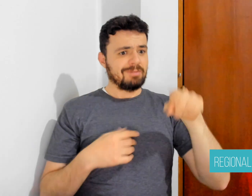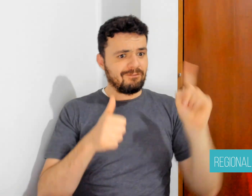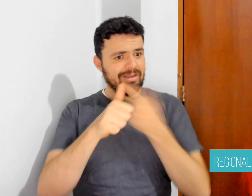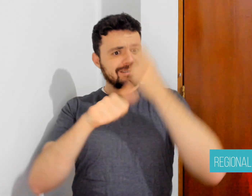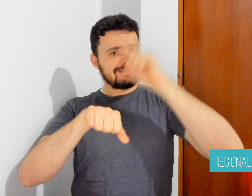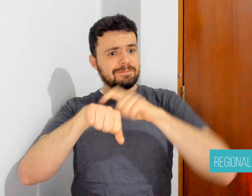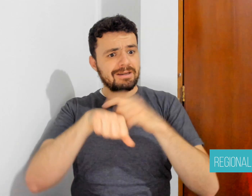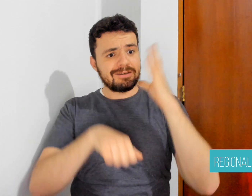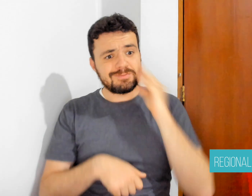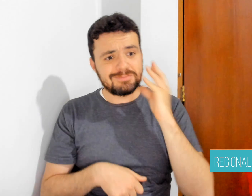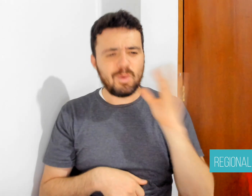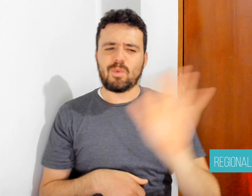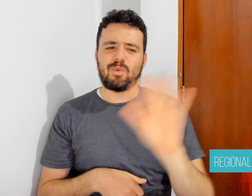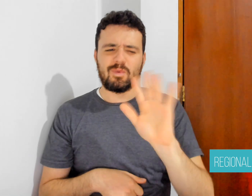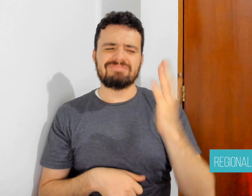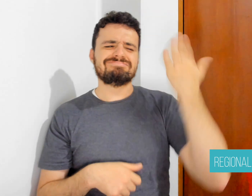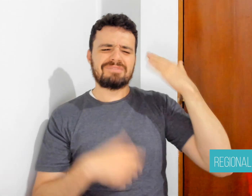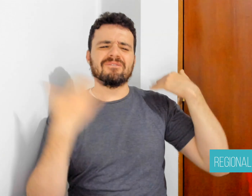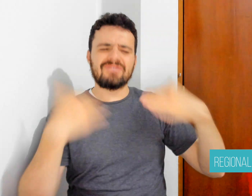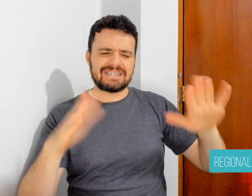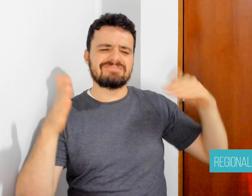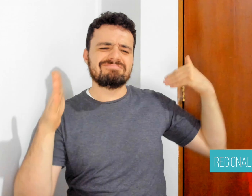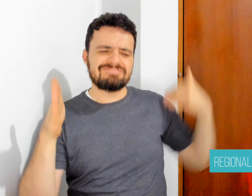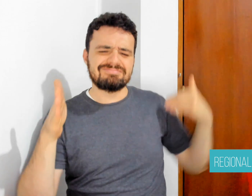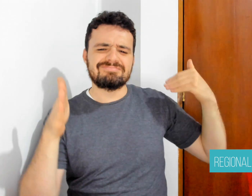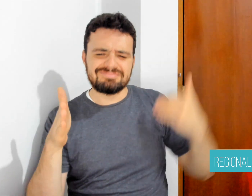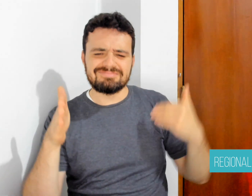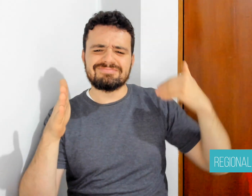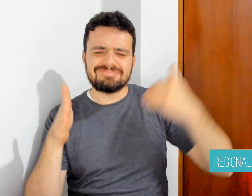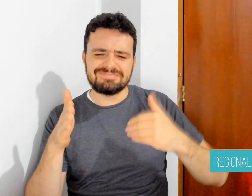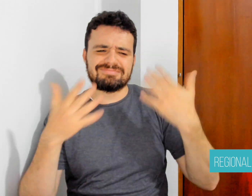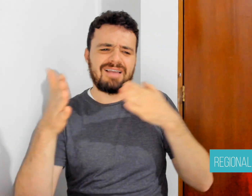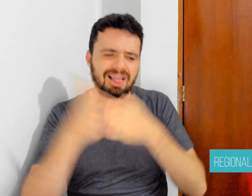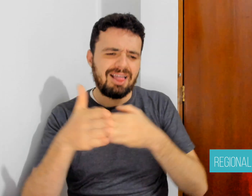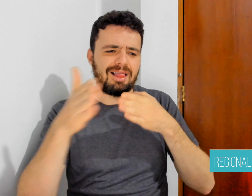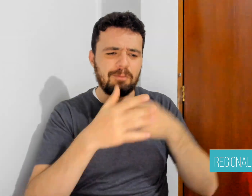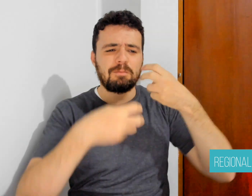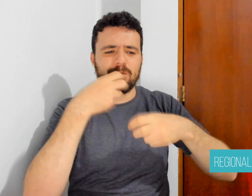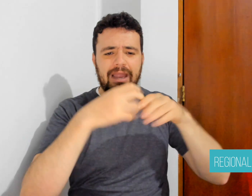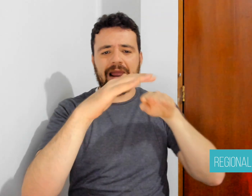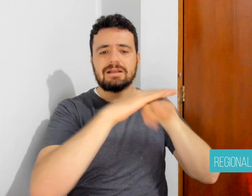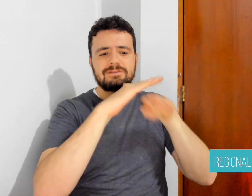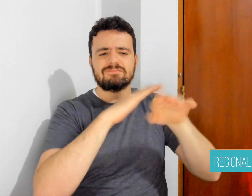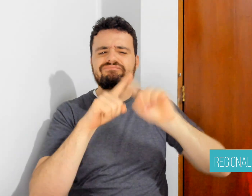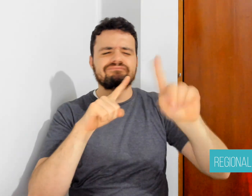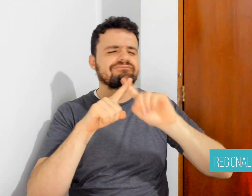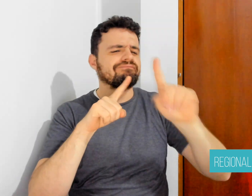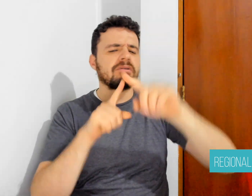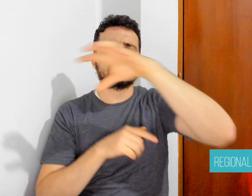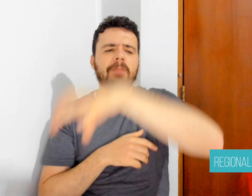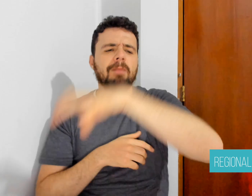Nevertheless, he acknowledged progress in some public offices